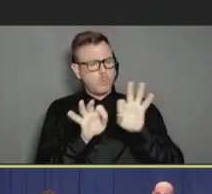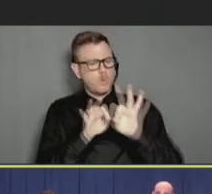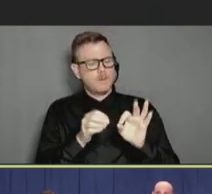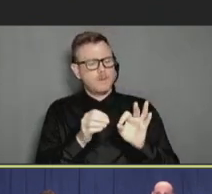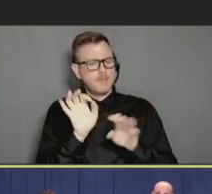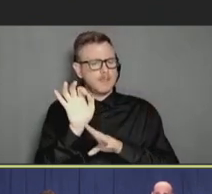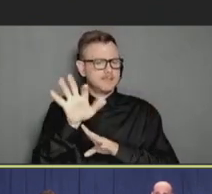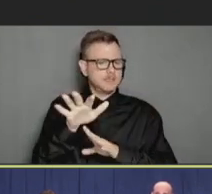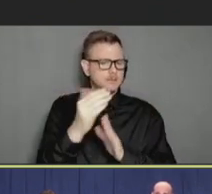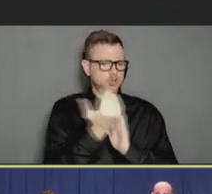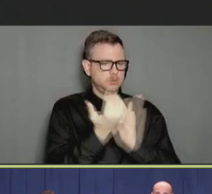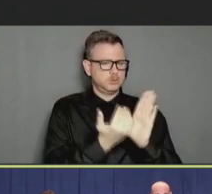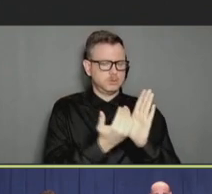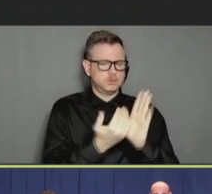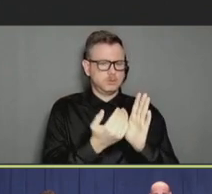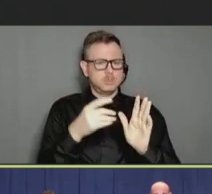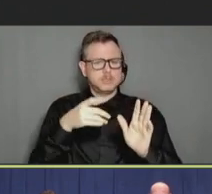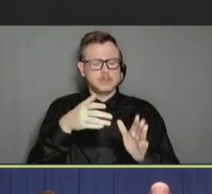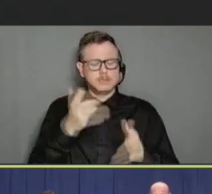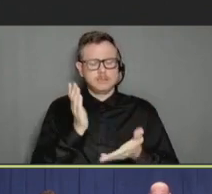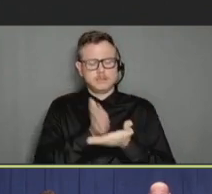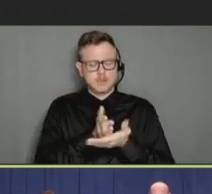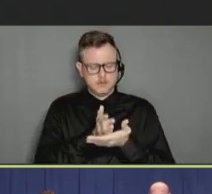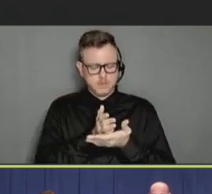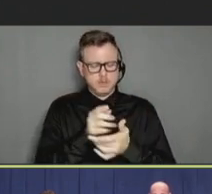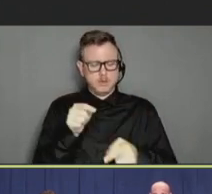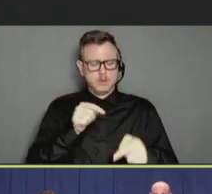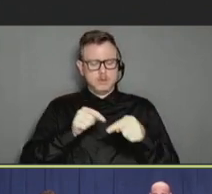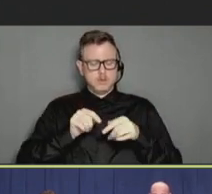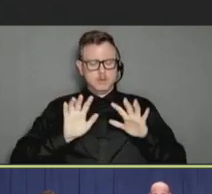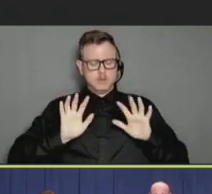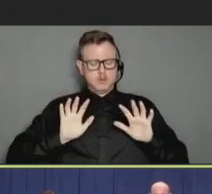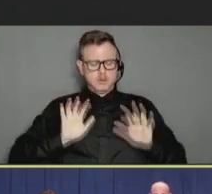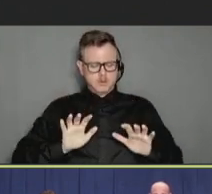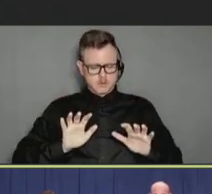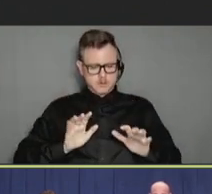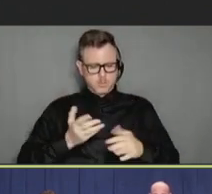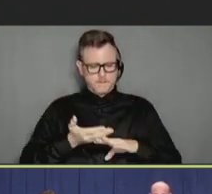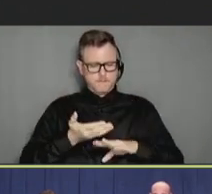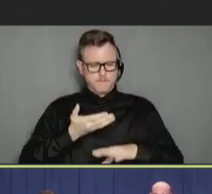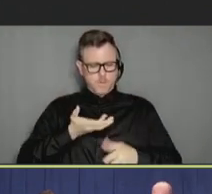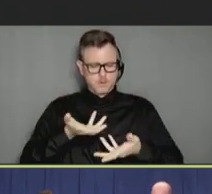step back before they engage in with the patient and just to really reflect on it. You know,